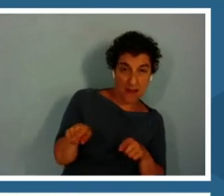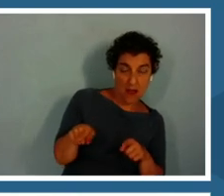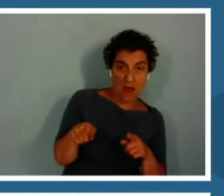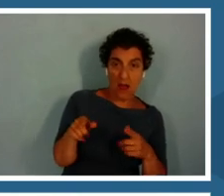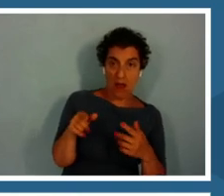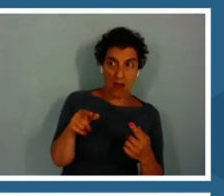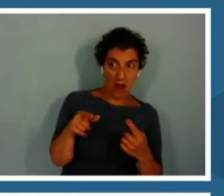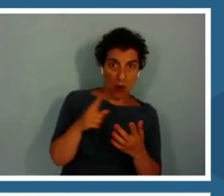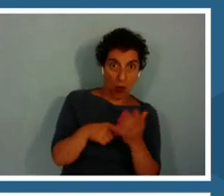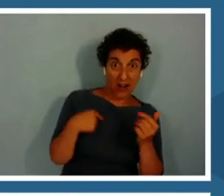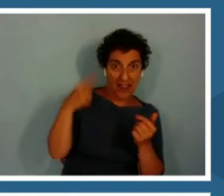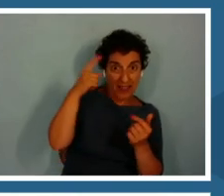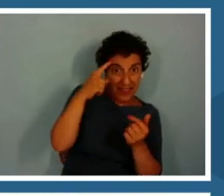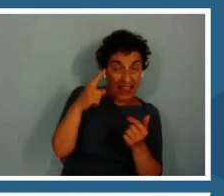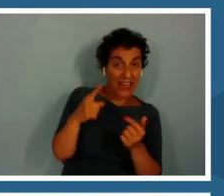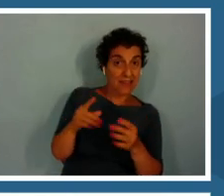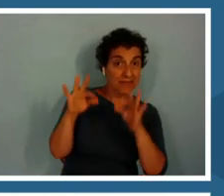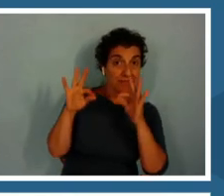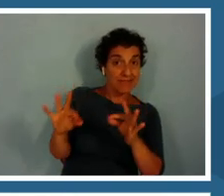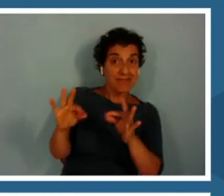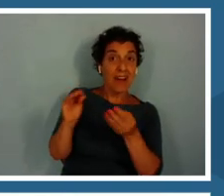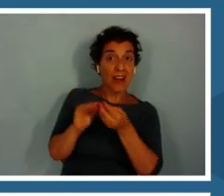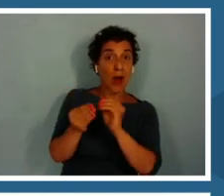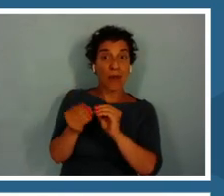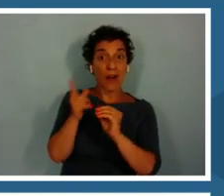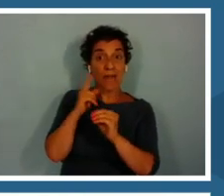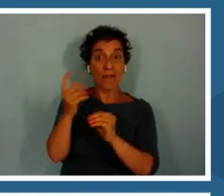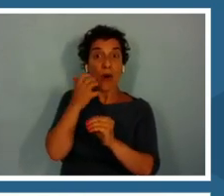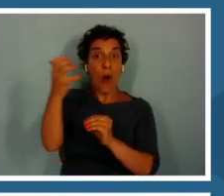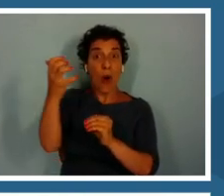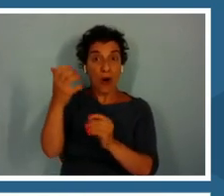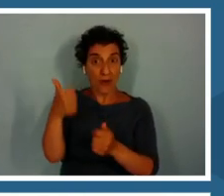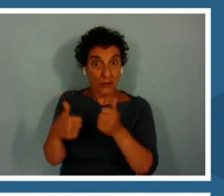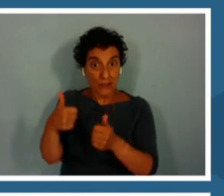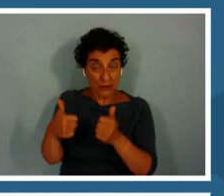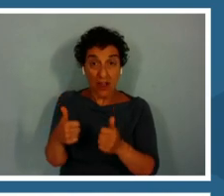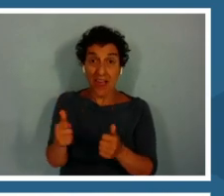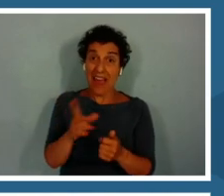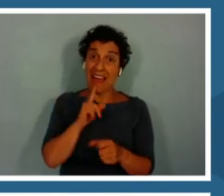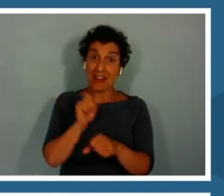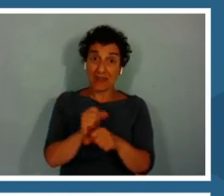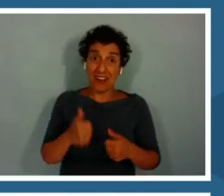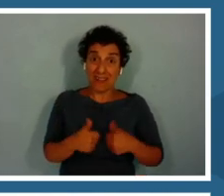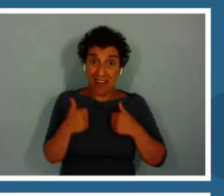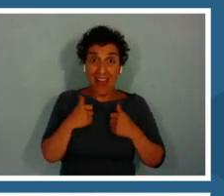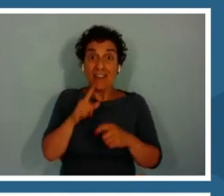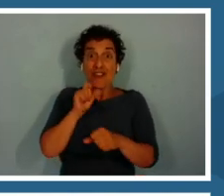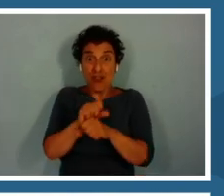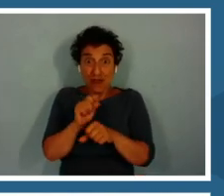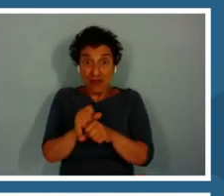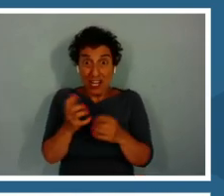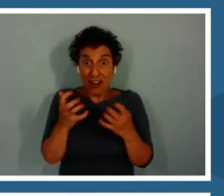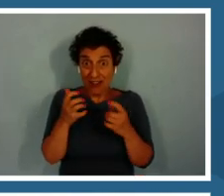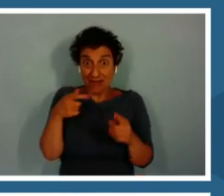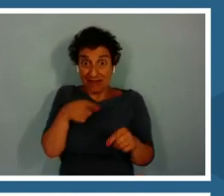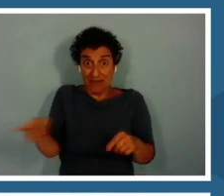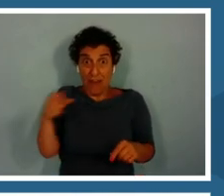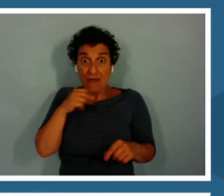is the optimal number of calls? In real life, the real flogs -- frogs are facing the same question.